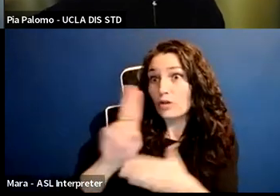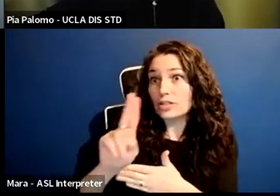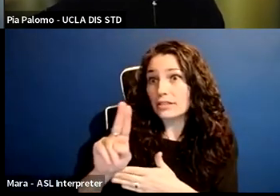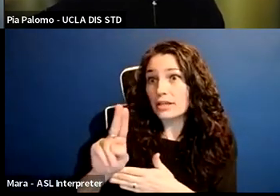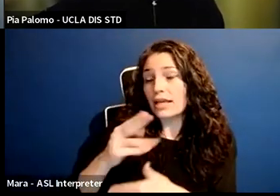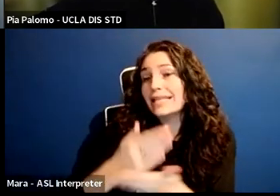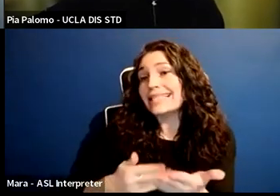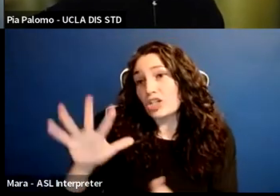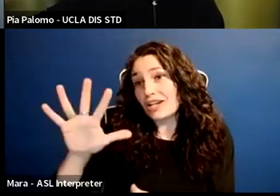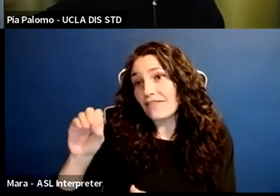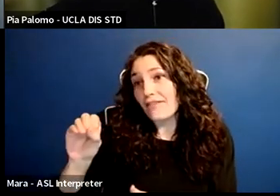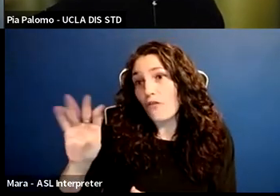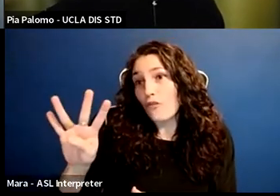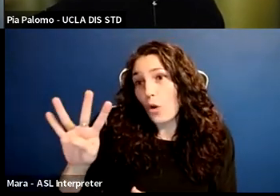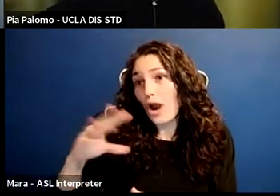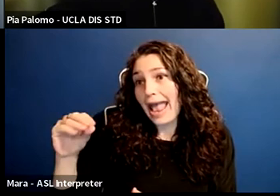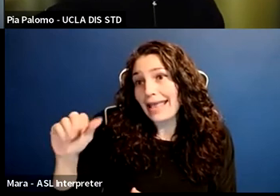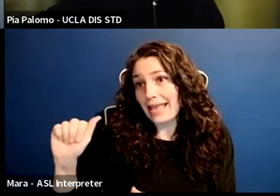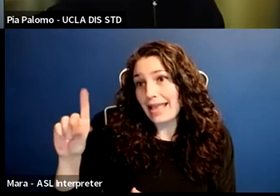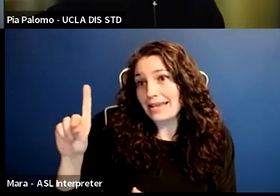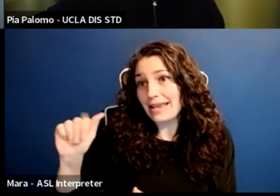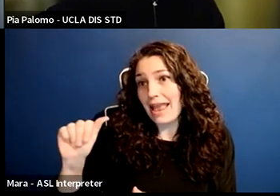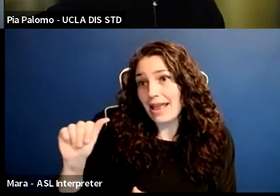and there are many reasons for that, I'm sure,